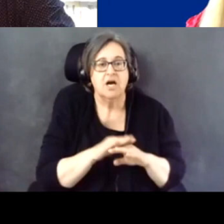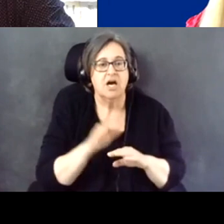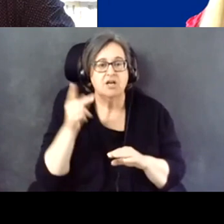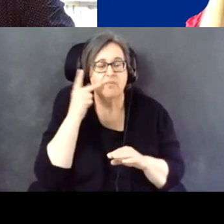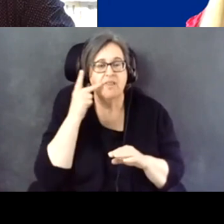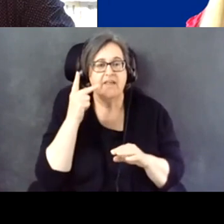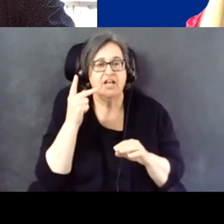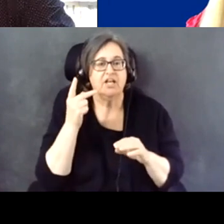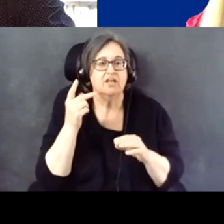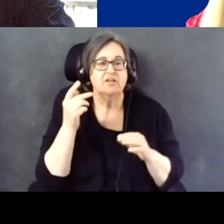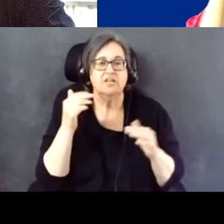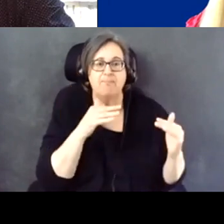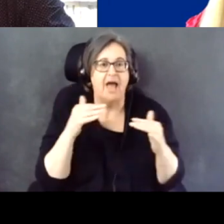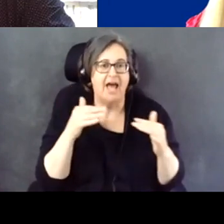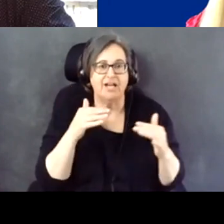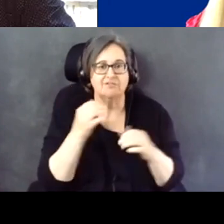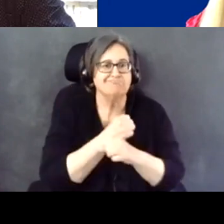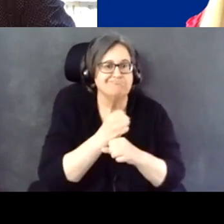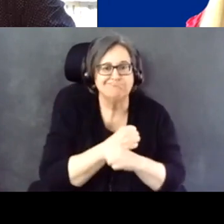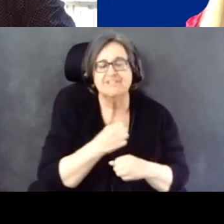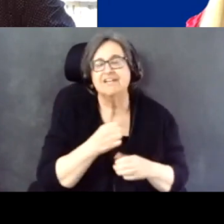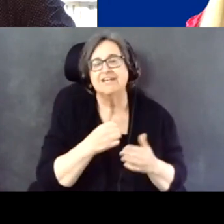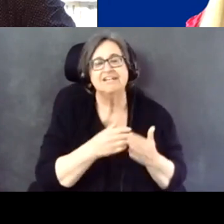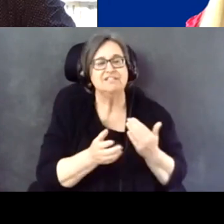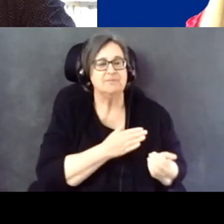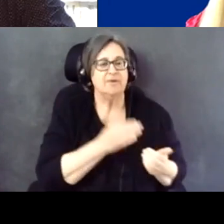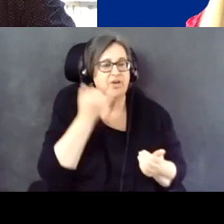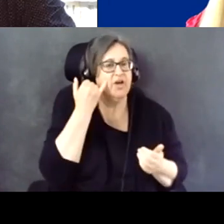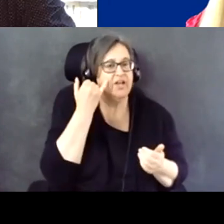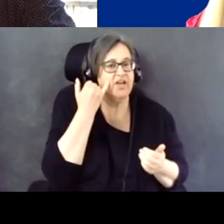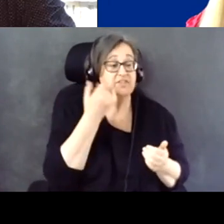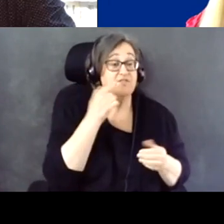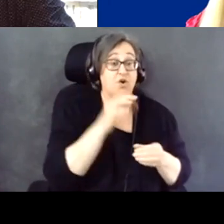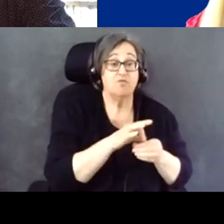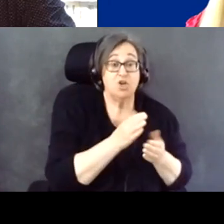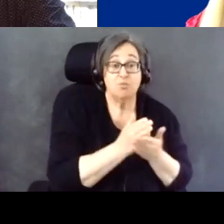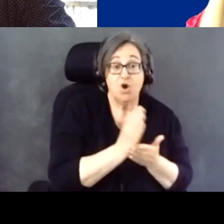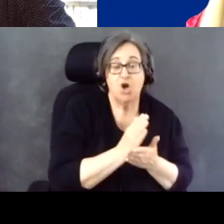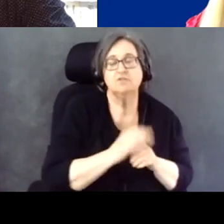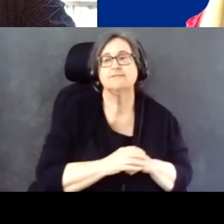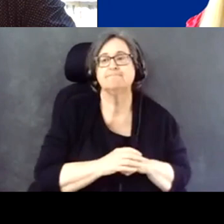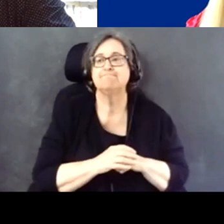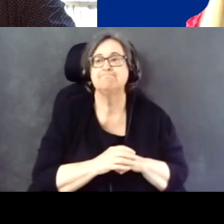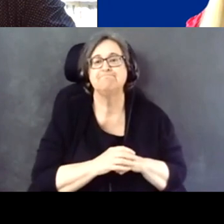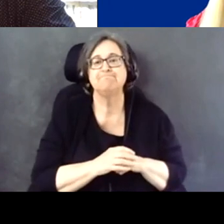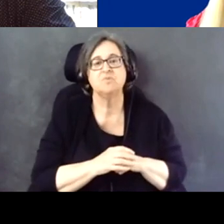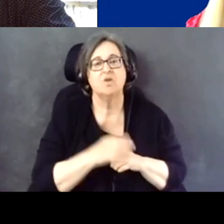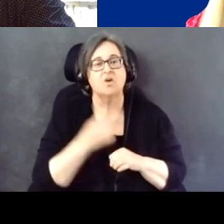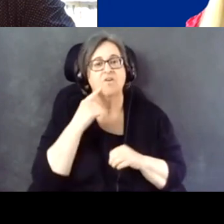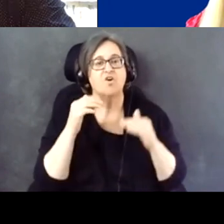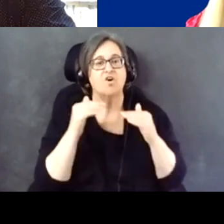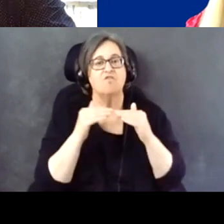So whether it is for voting rights, or whether it's for a fair and accurate count of the